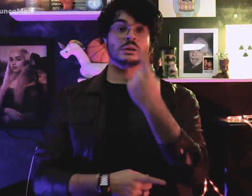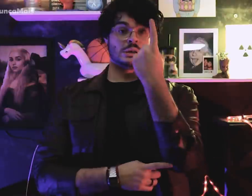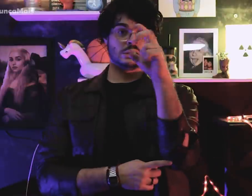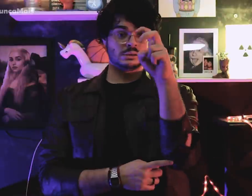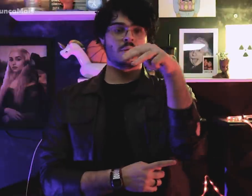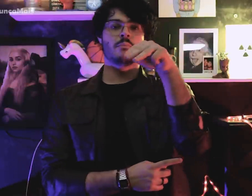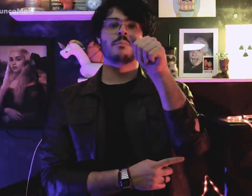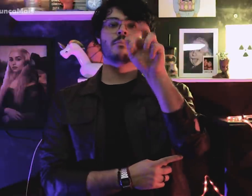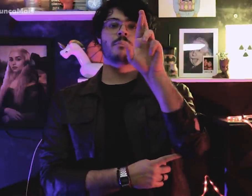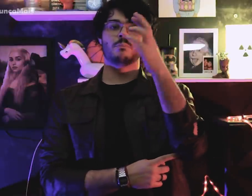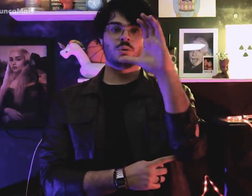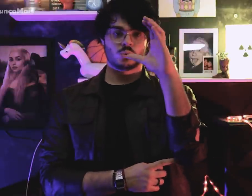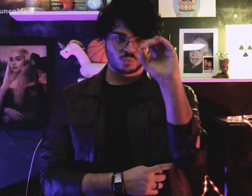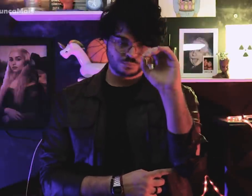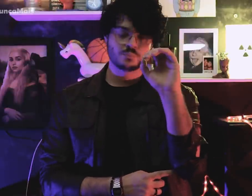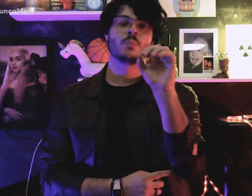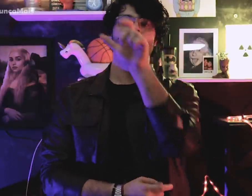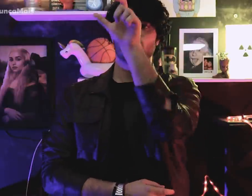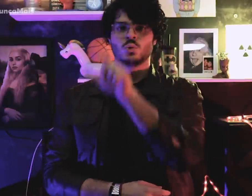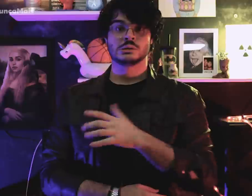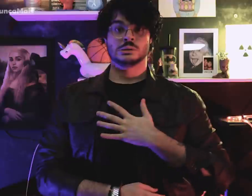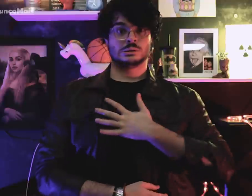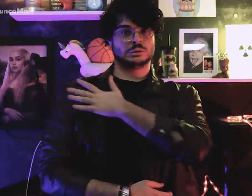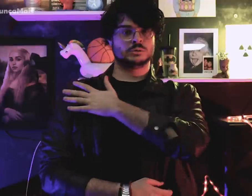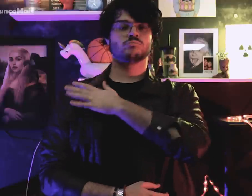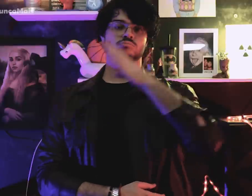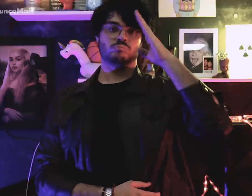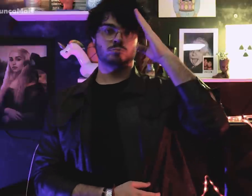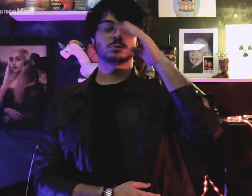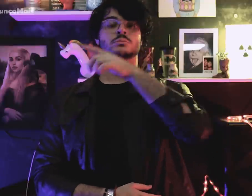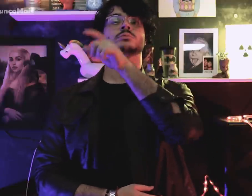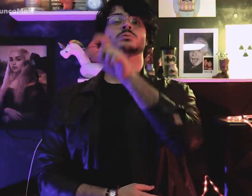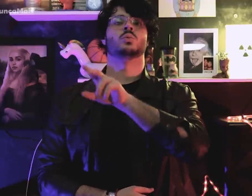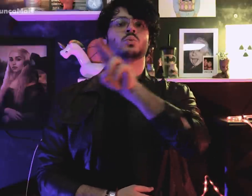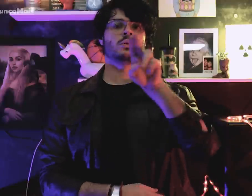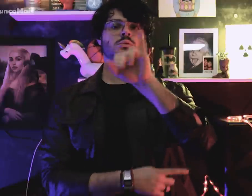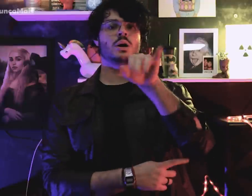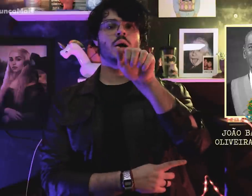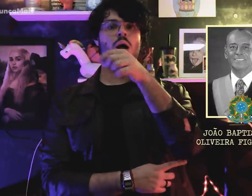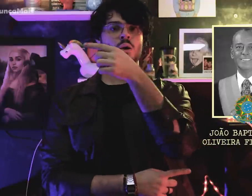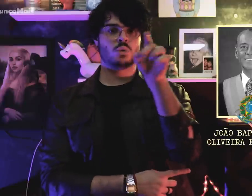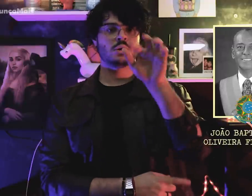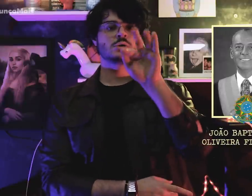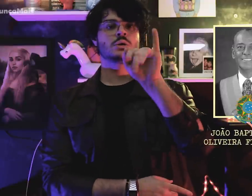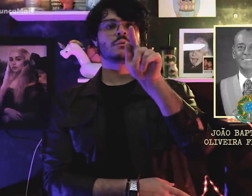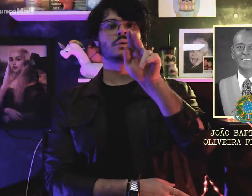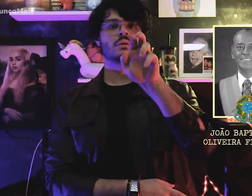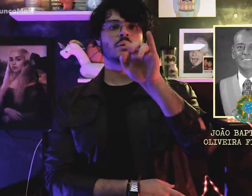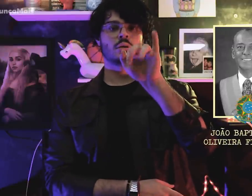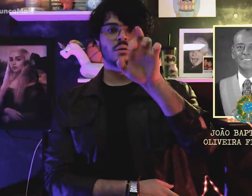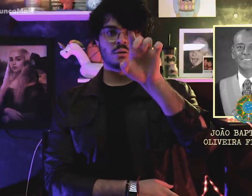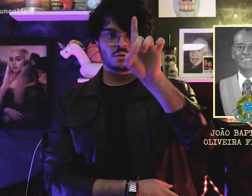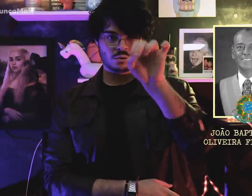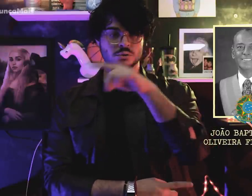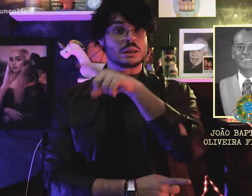Em 15 de março de 1979, o General João Baptista Figueiredo, ARENA,